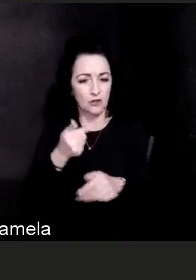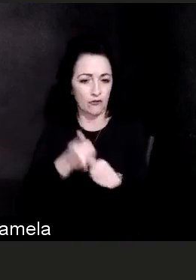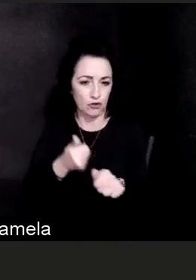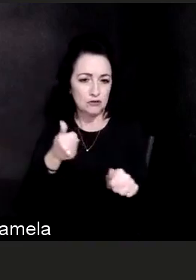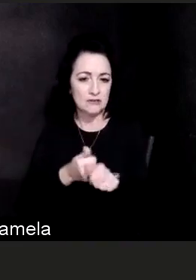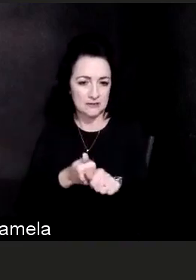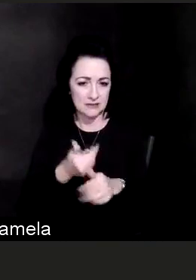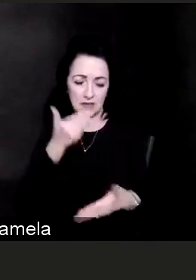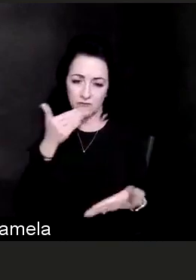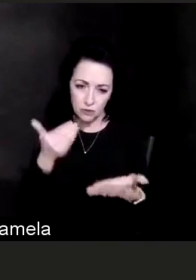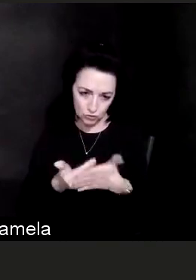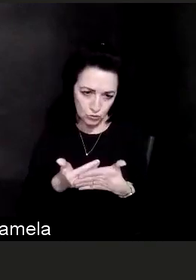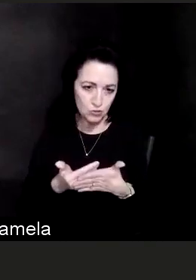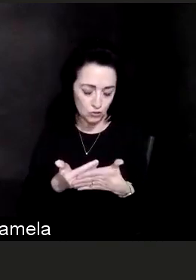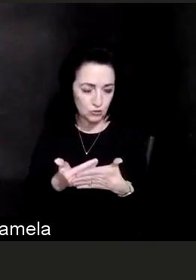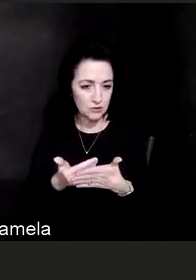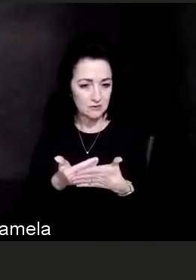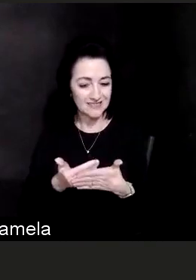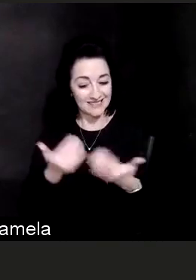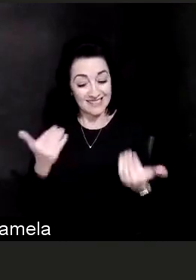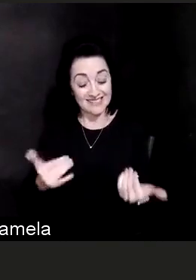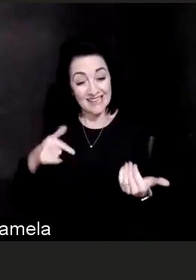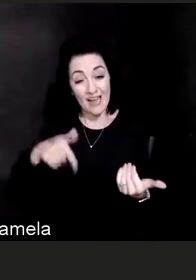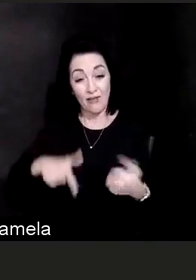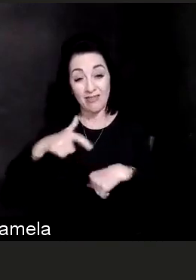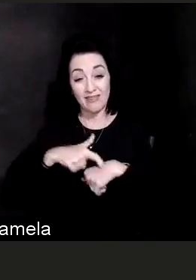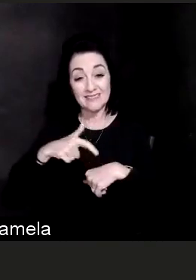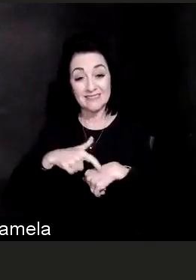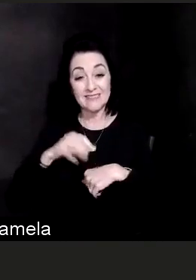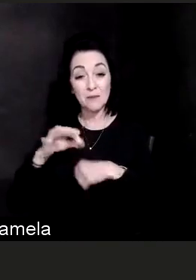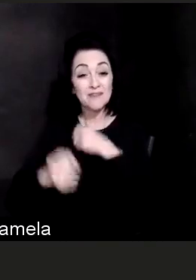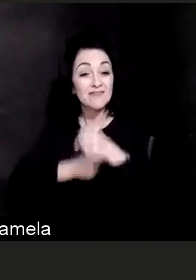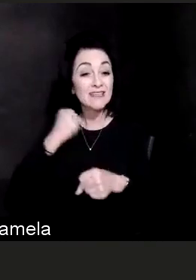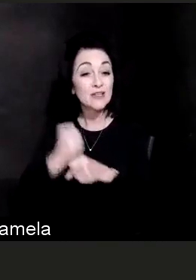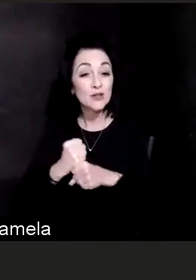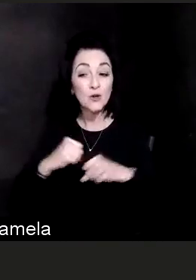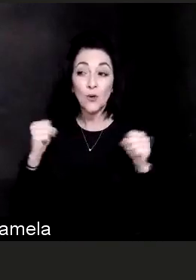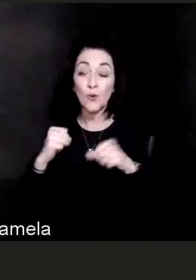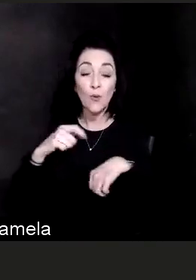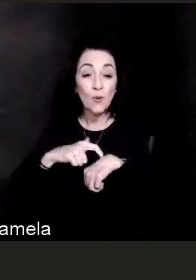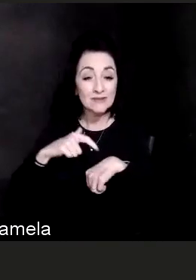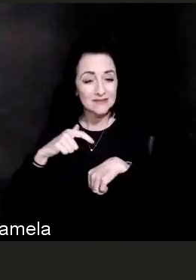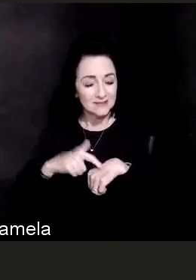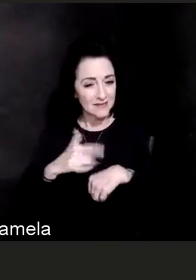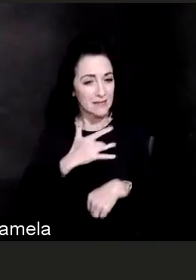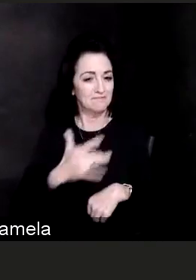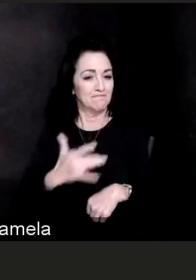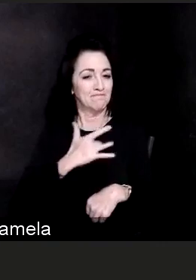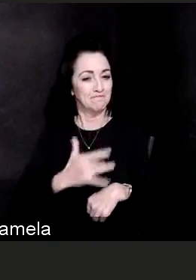be it from COVID, the flu or any of the other, you know any of the other medical issues that you may have